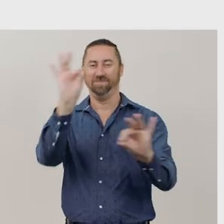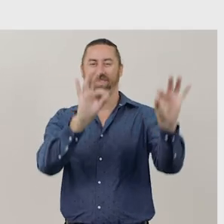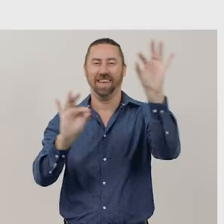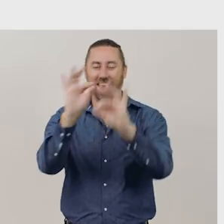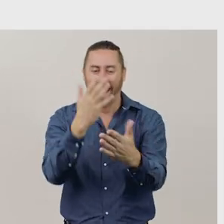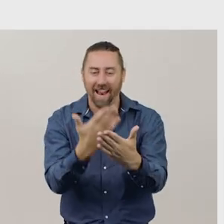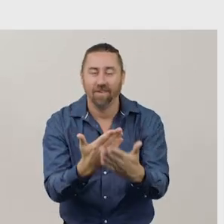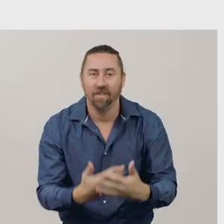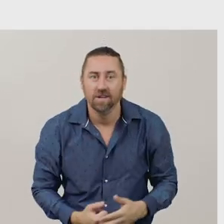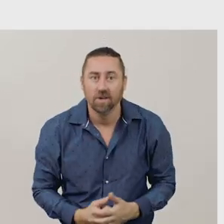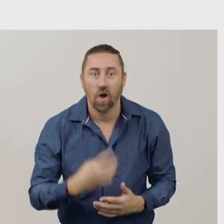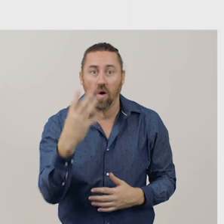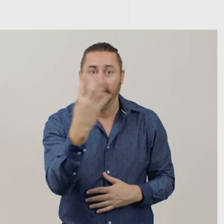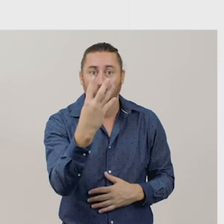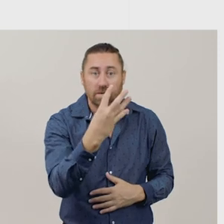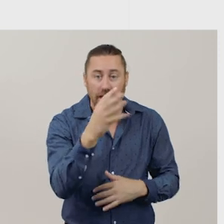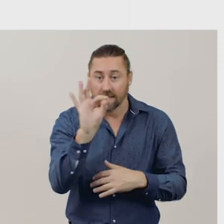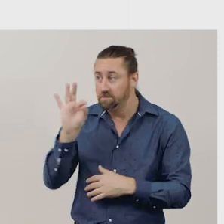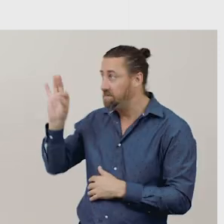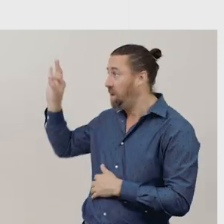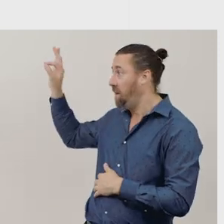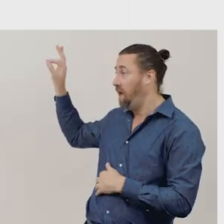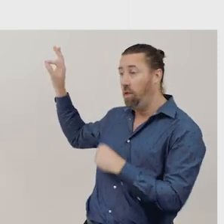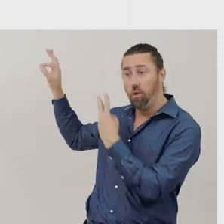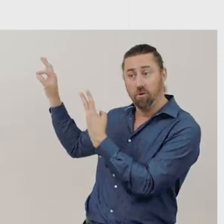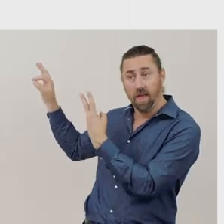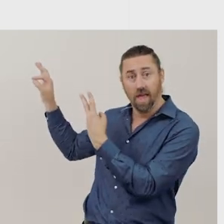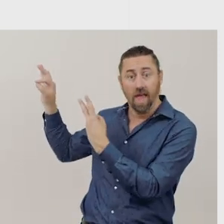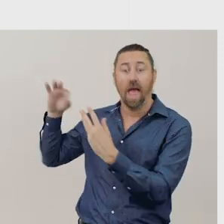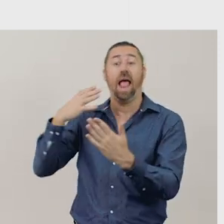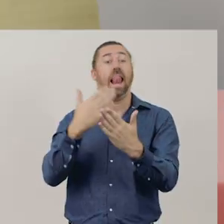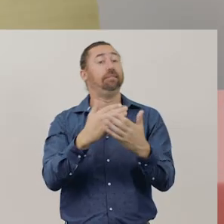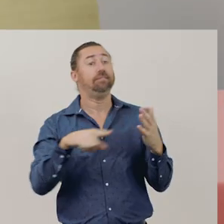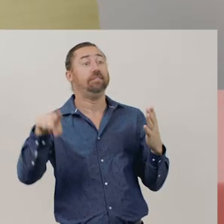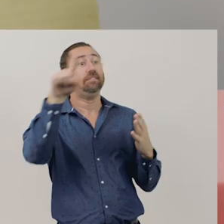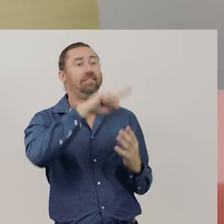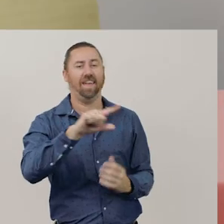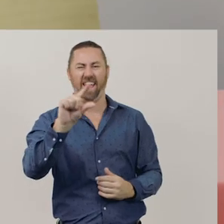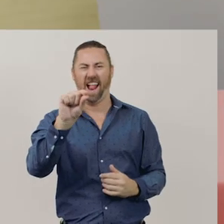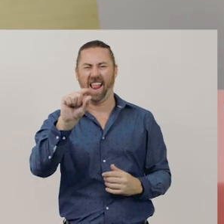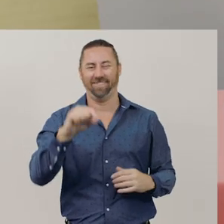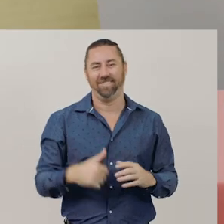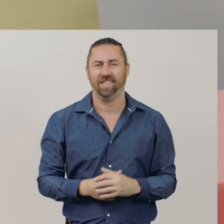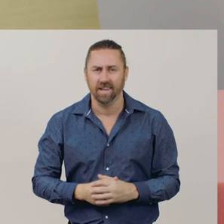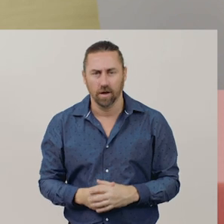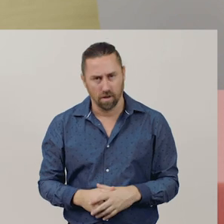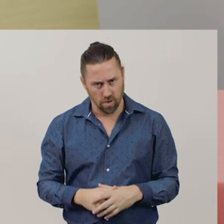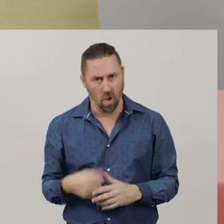14 take away 3 leaves 11. Wow, we have learned so much about subtraction,